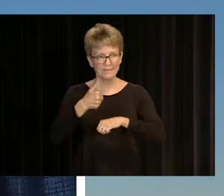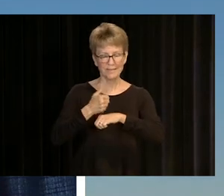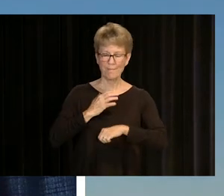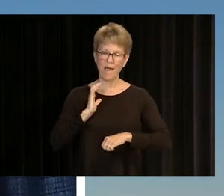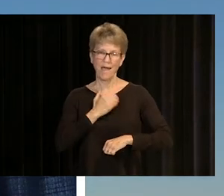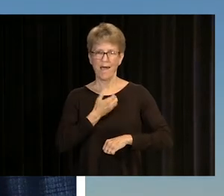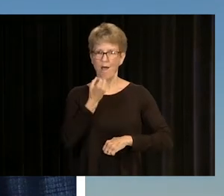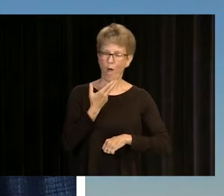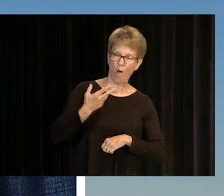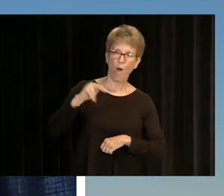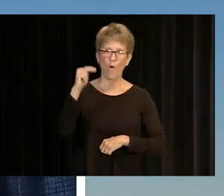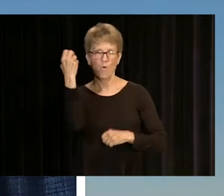AT BROOKHAVEN COLLEGE.